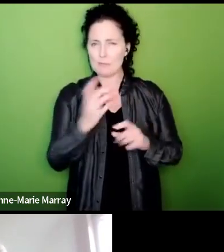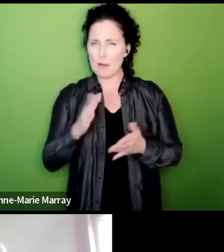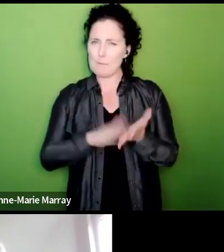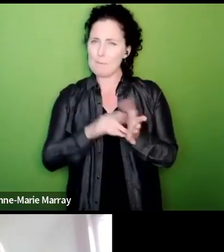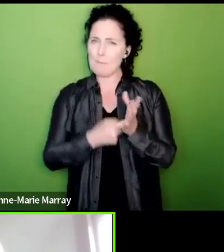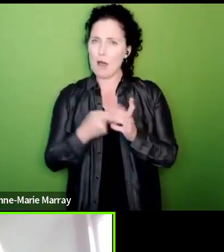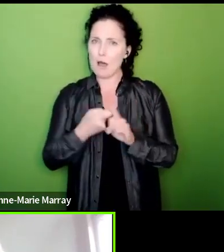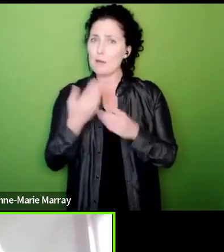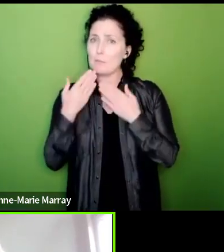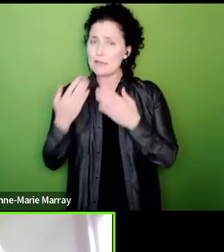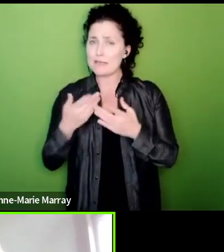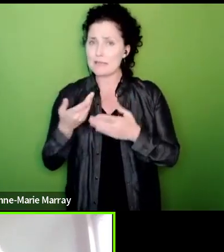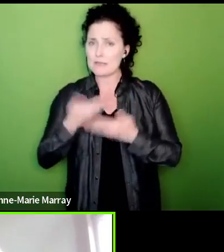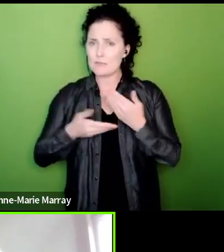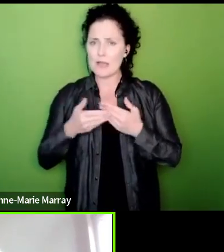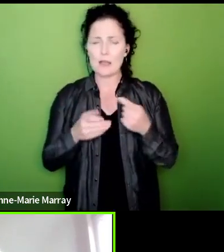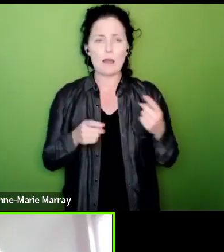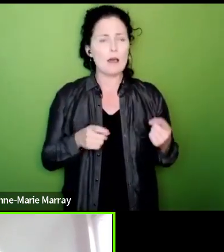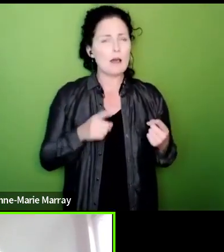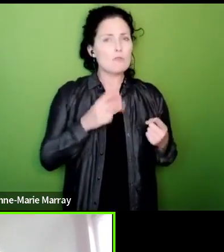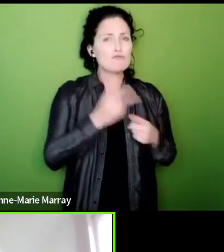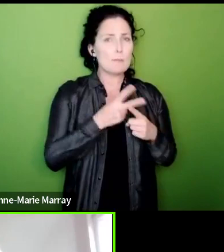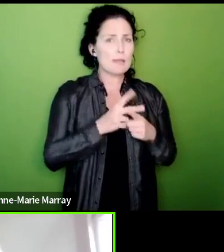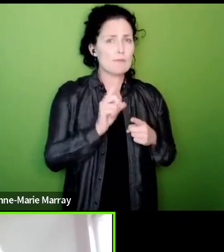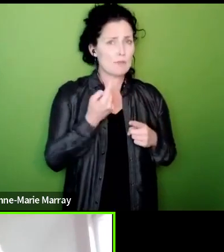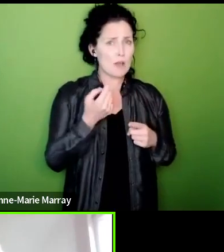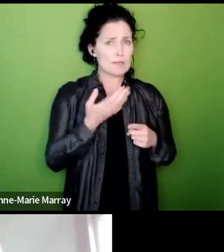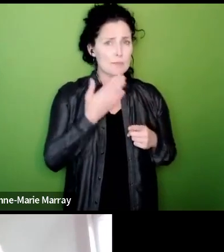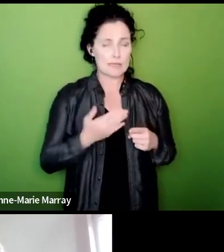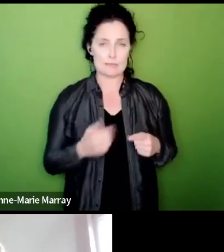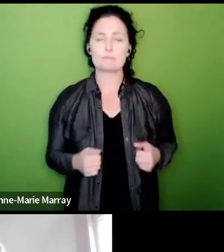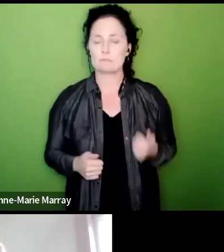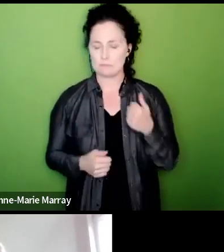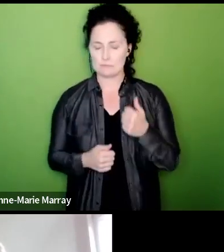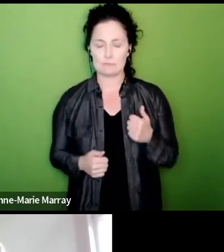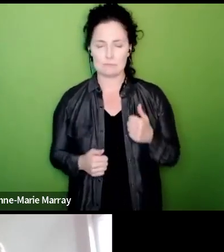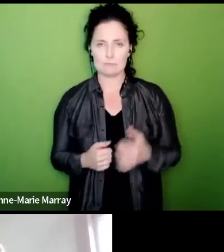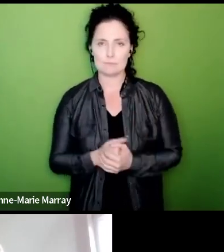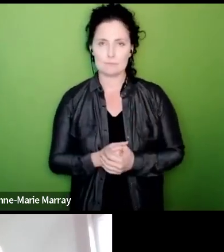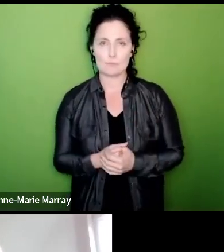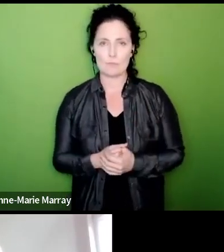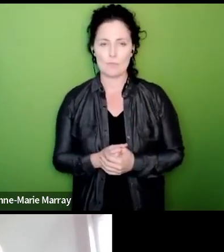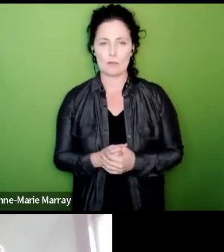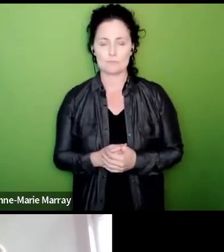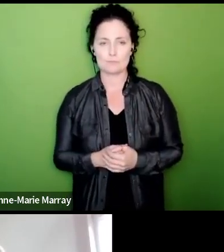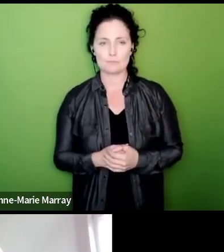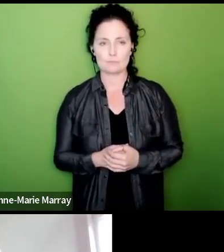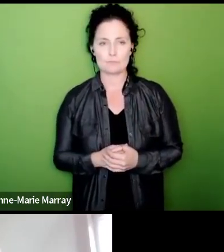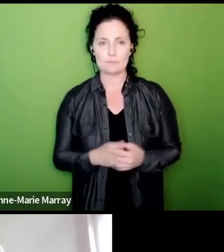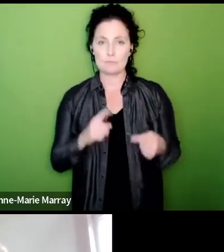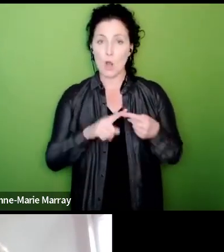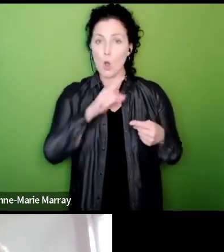yeah could you just repeat the first question yes of course so that was why haven't the results